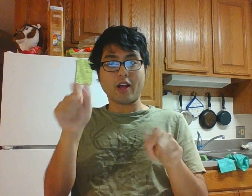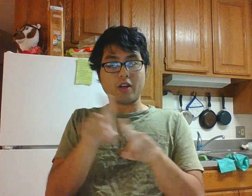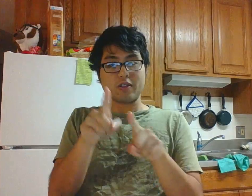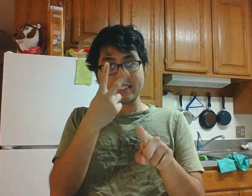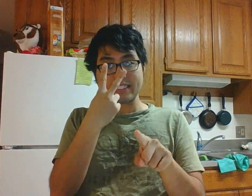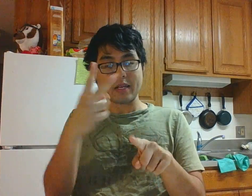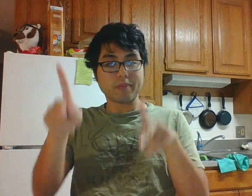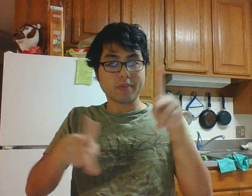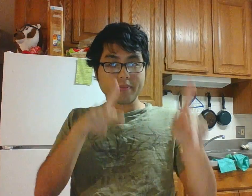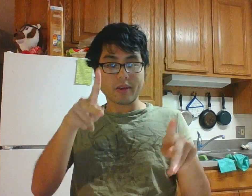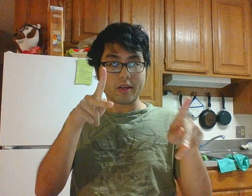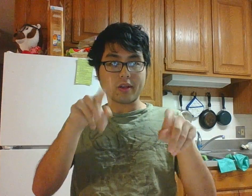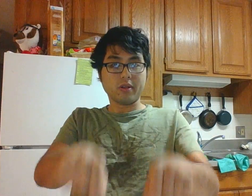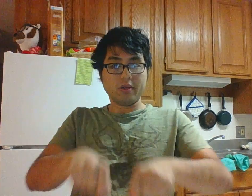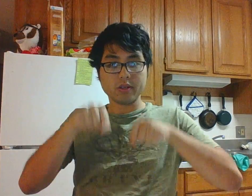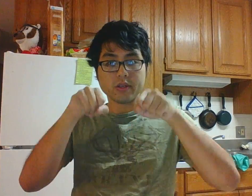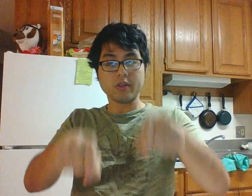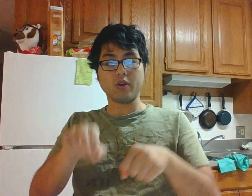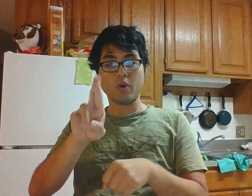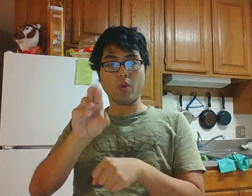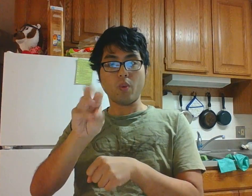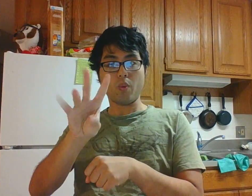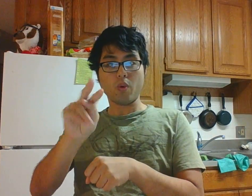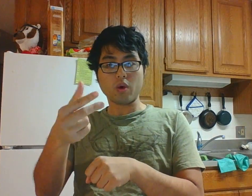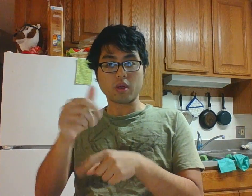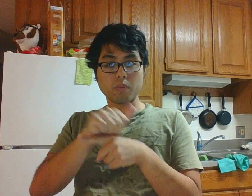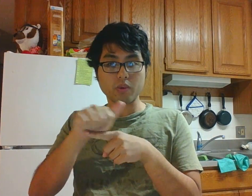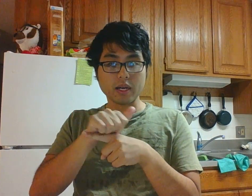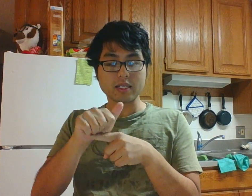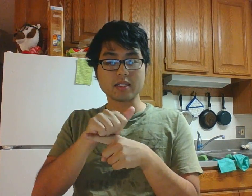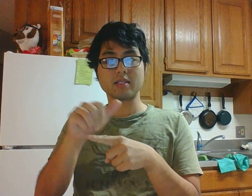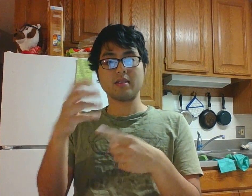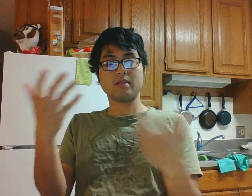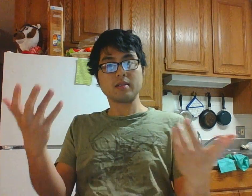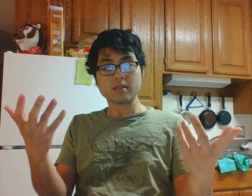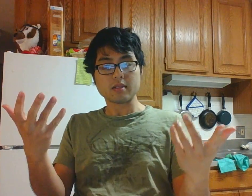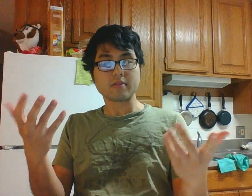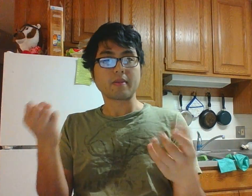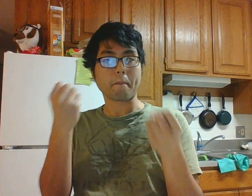also you can see people rowing for practice